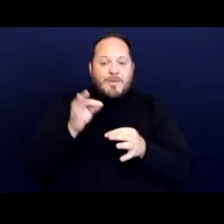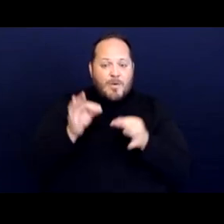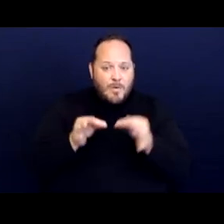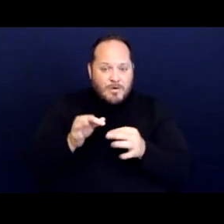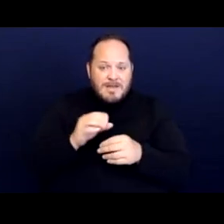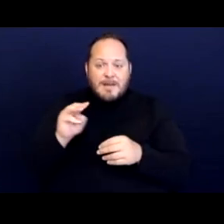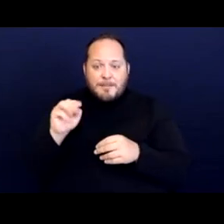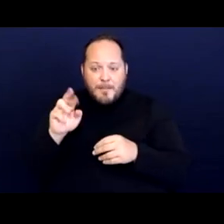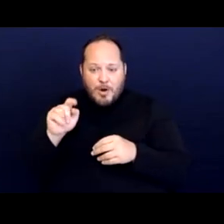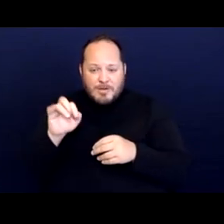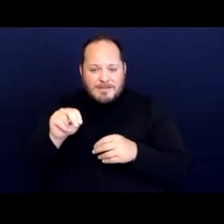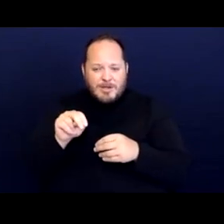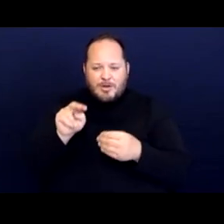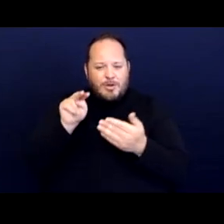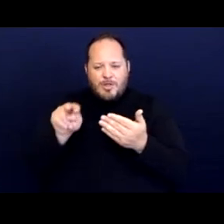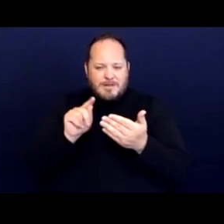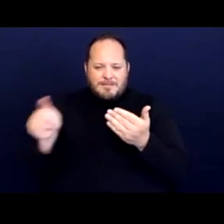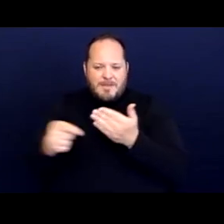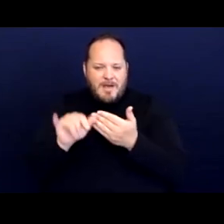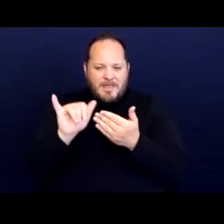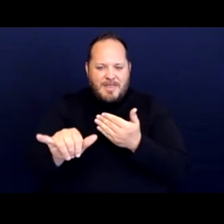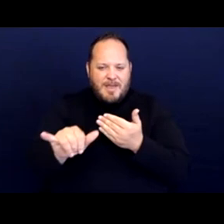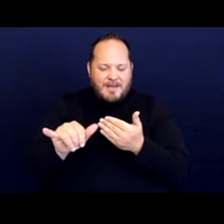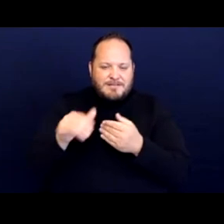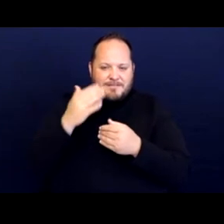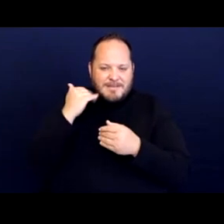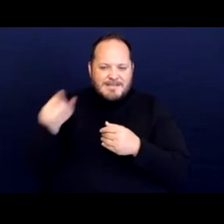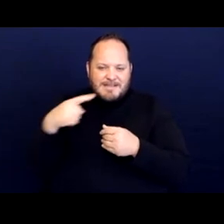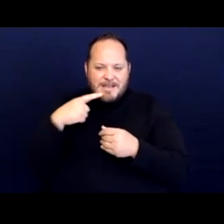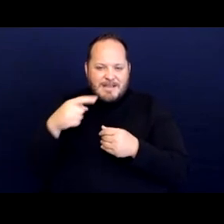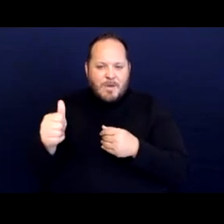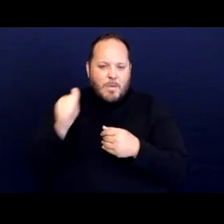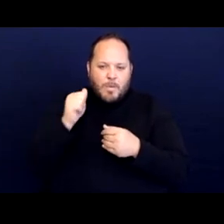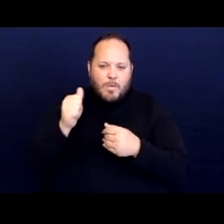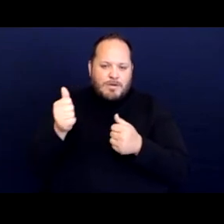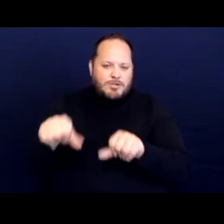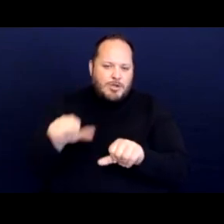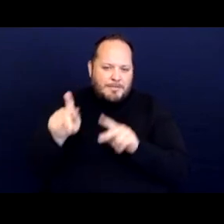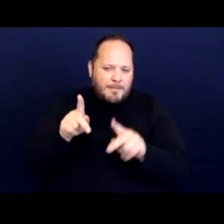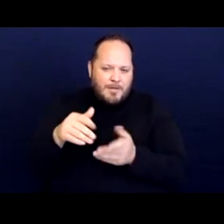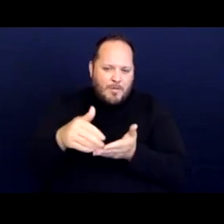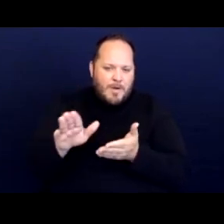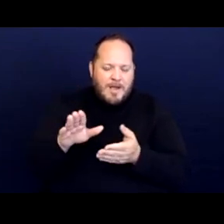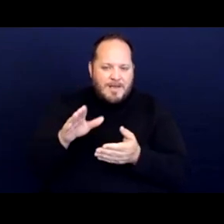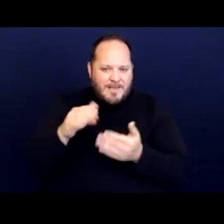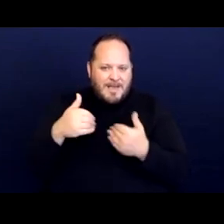the fact that it said they wouldn't turn people away to the actual policies that place and the mechanisms for determining that.